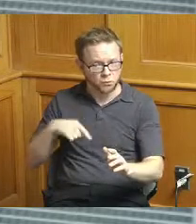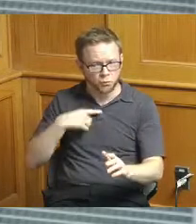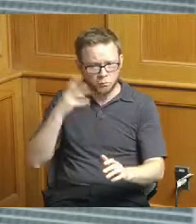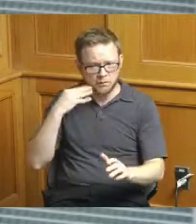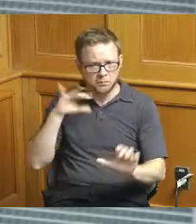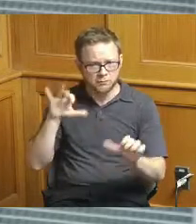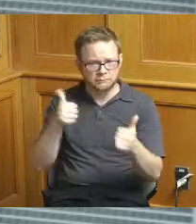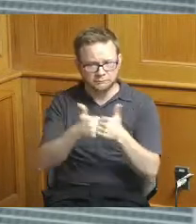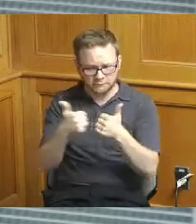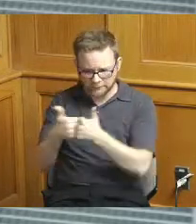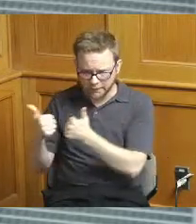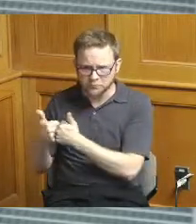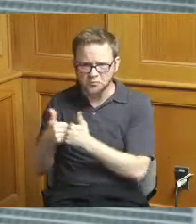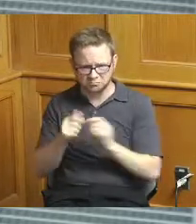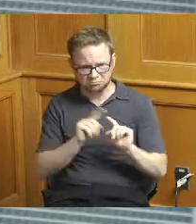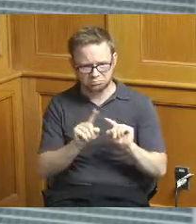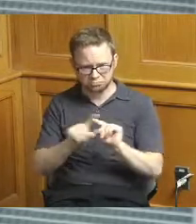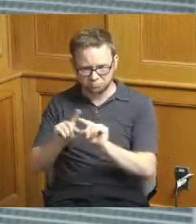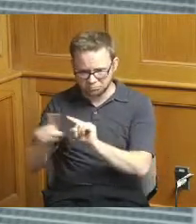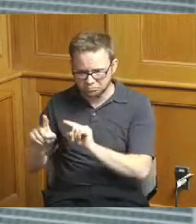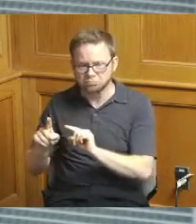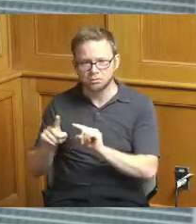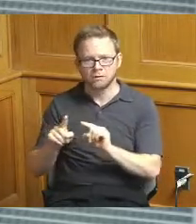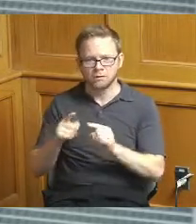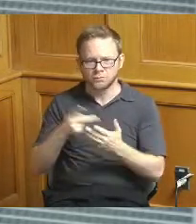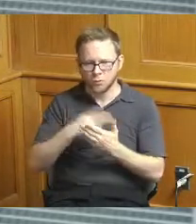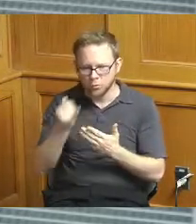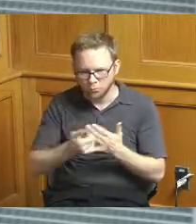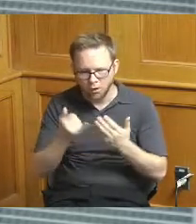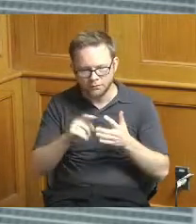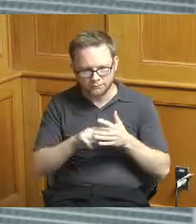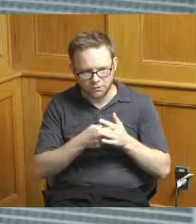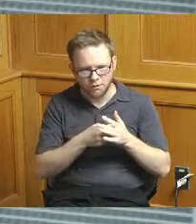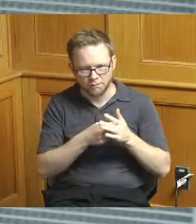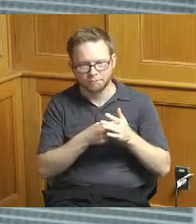projects started up in planning and then move through into design there has been some challenges